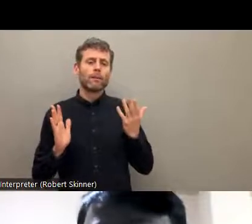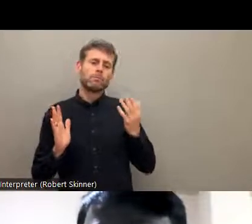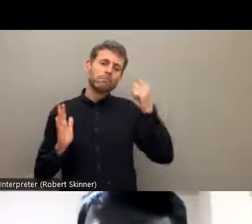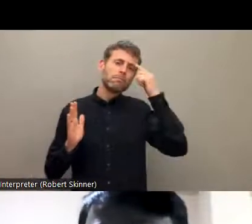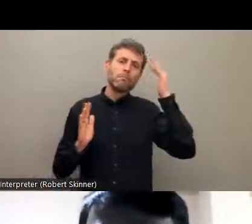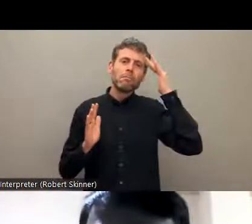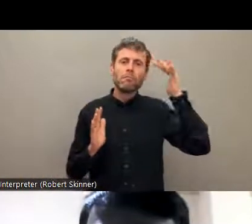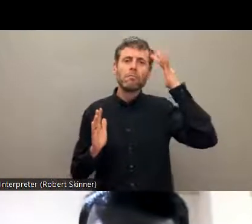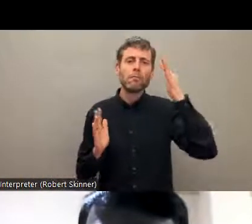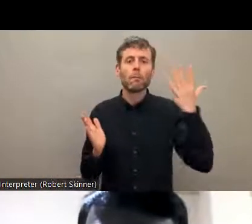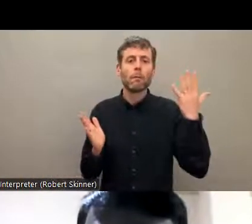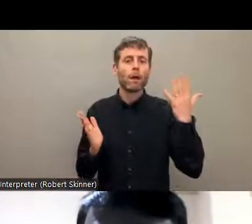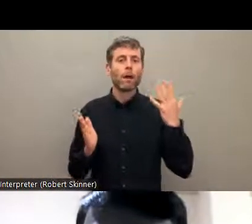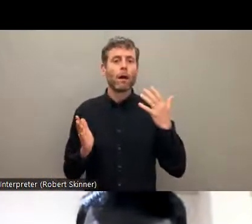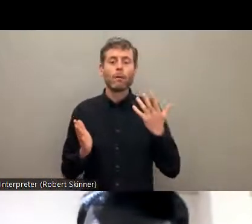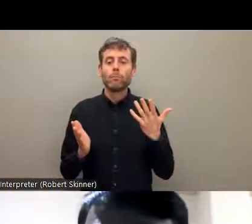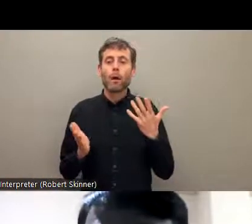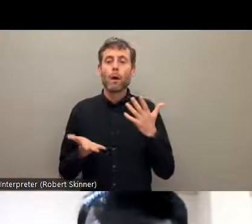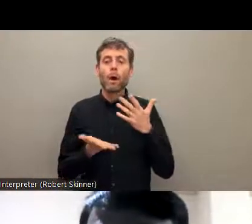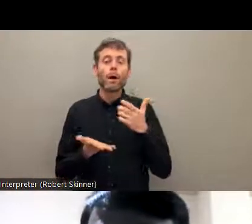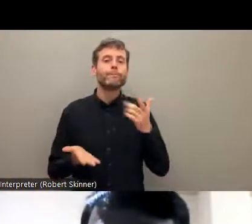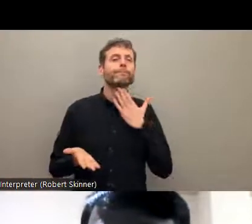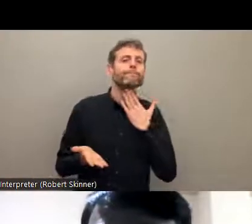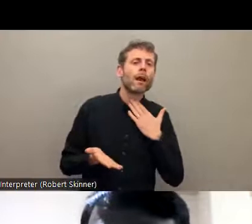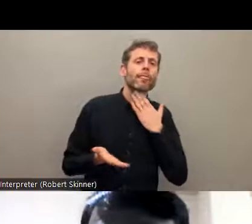someone wanted to have a drink of water from